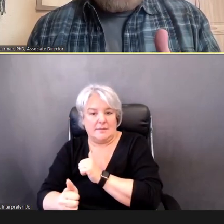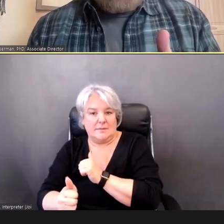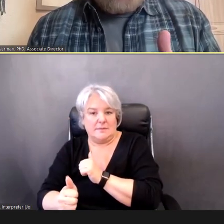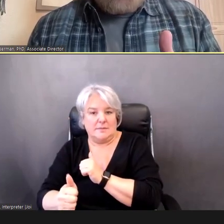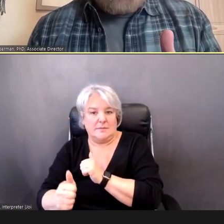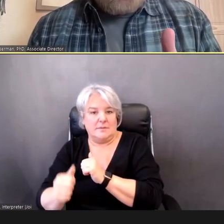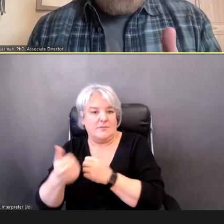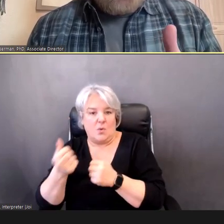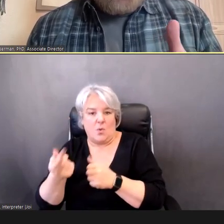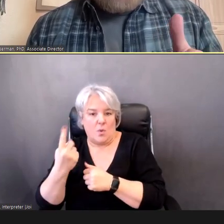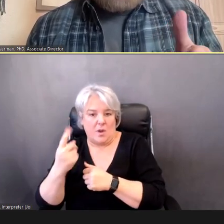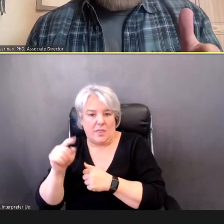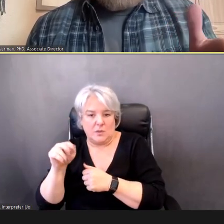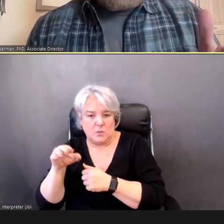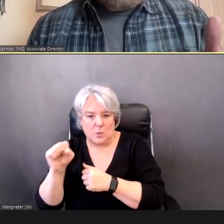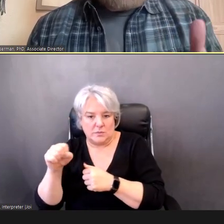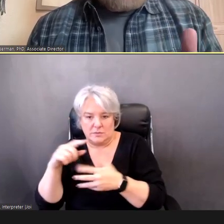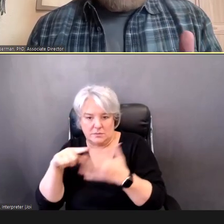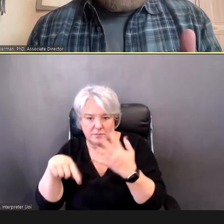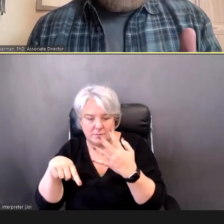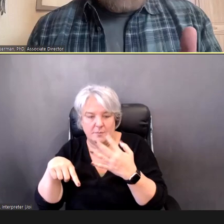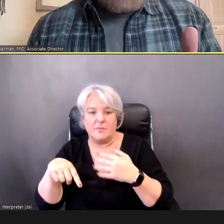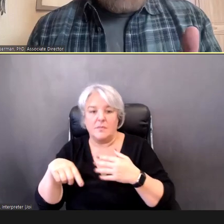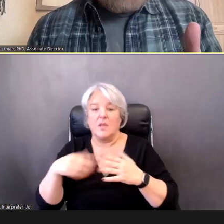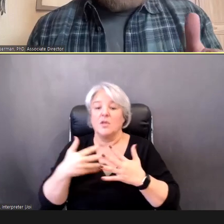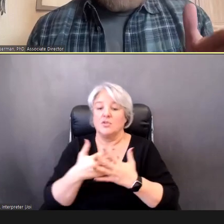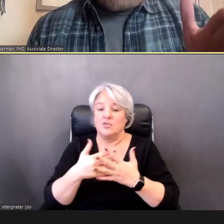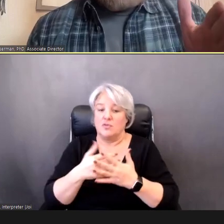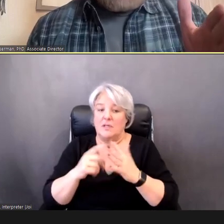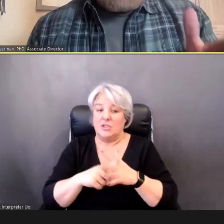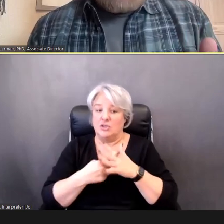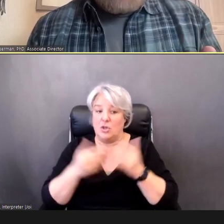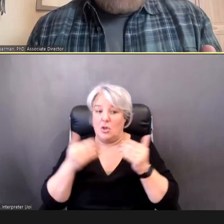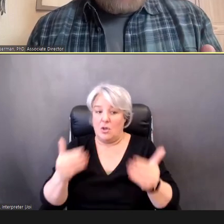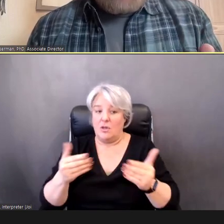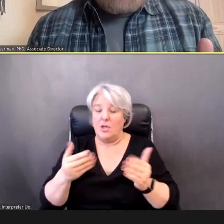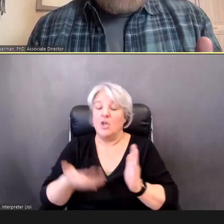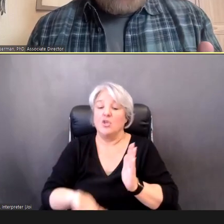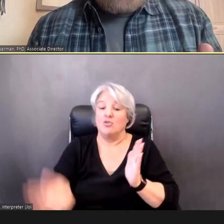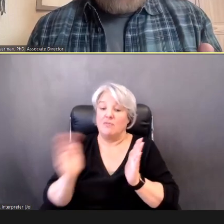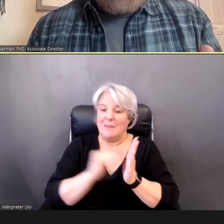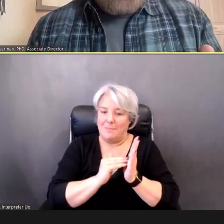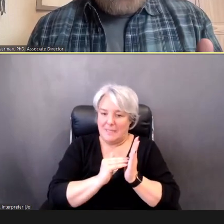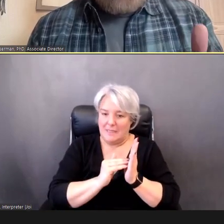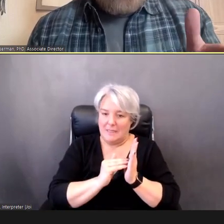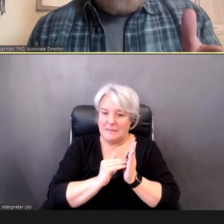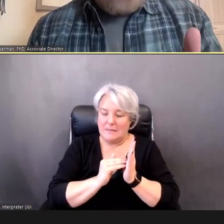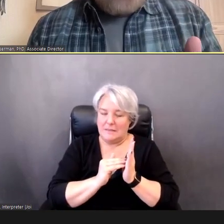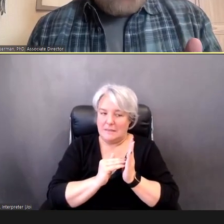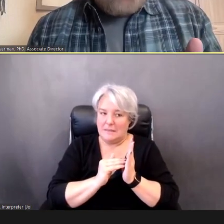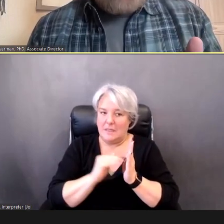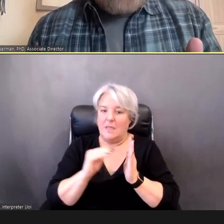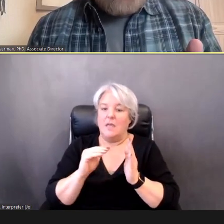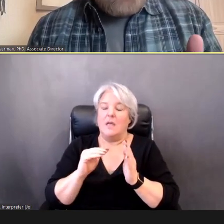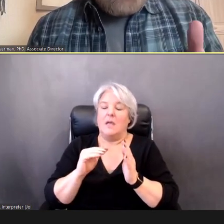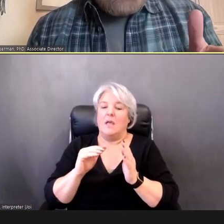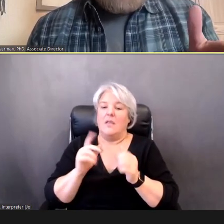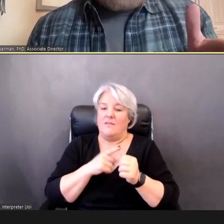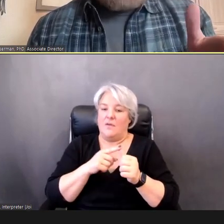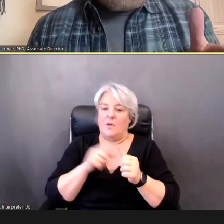The screening begins... by repeating the conditioning tone, One more time, and then, proceeding.